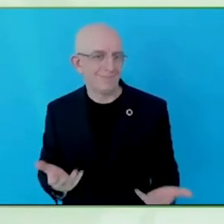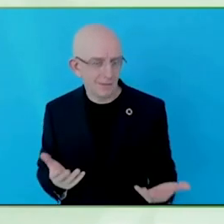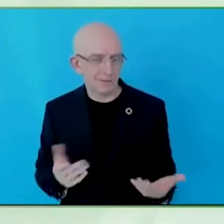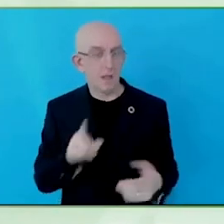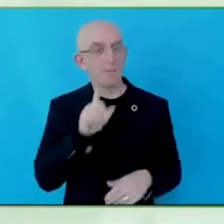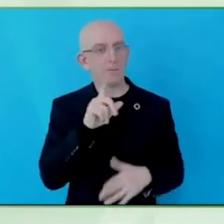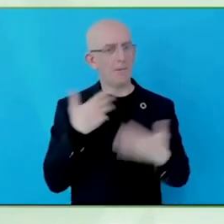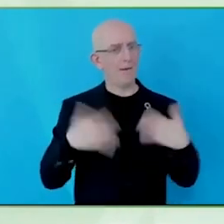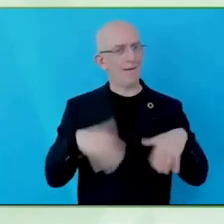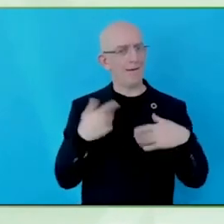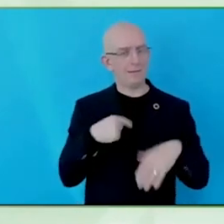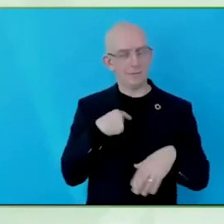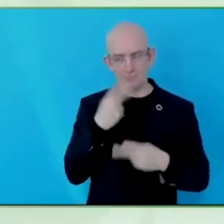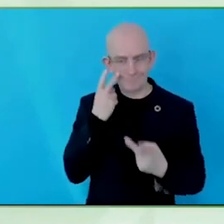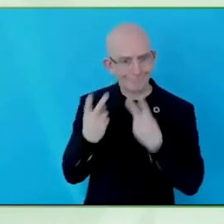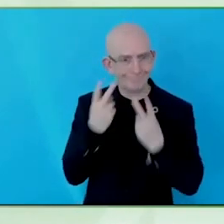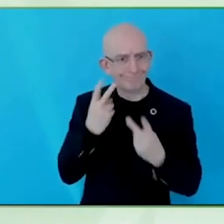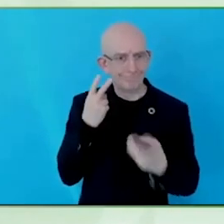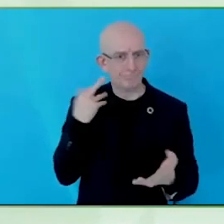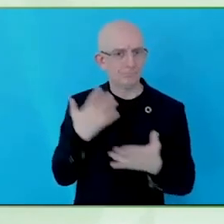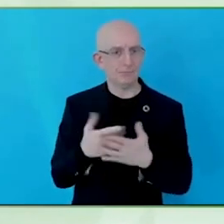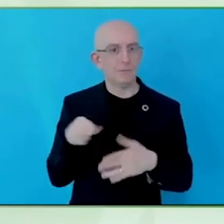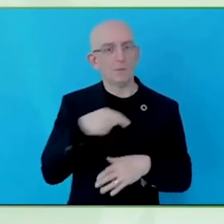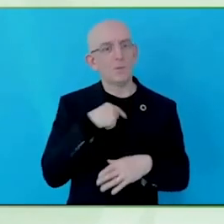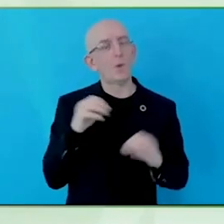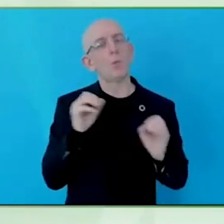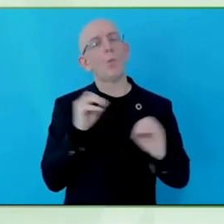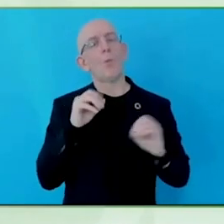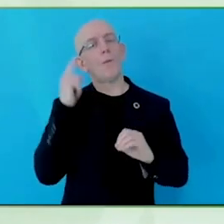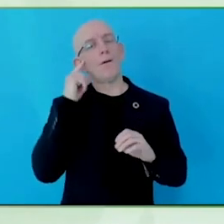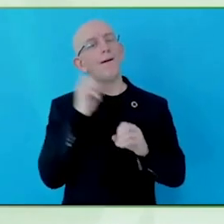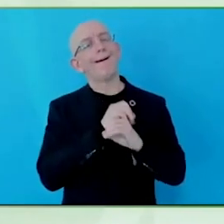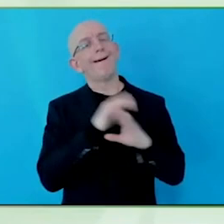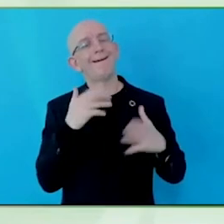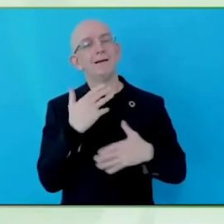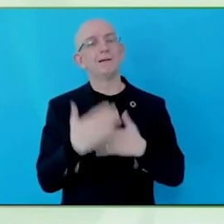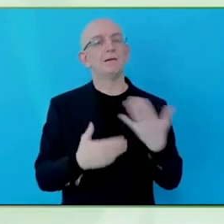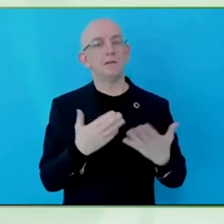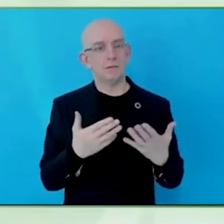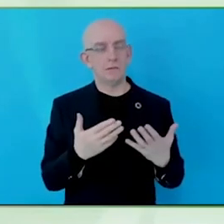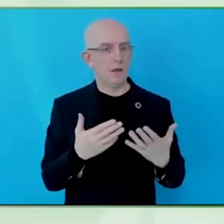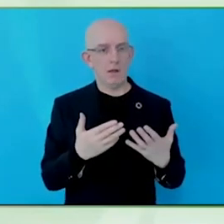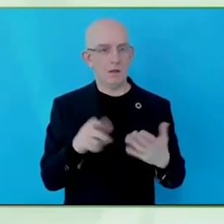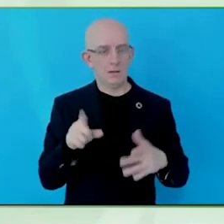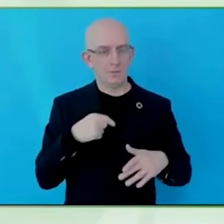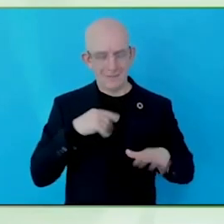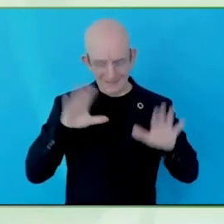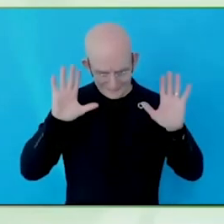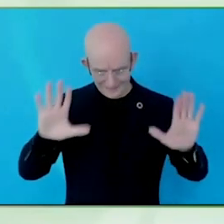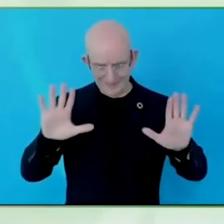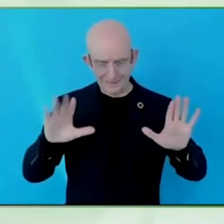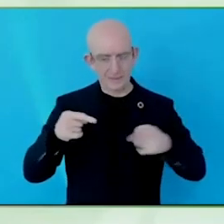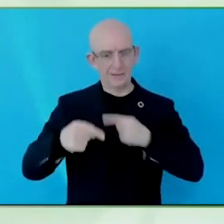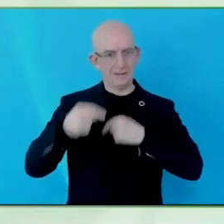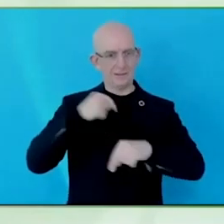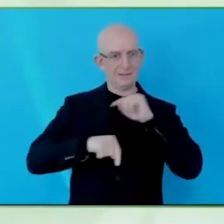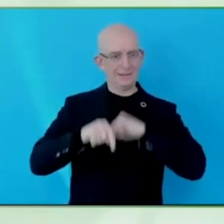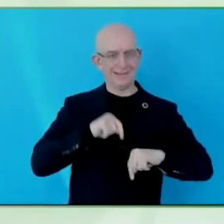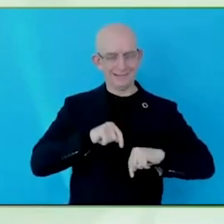It is very hard and we cannot avoid that fact but we come at it